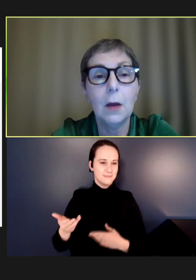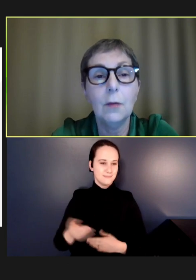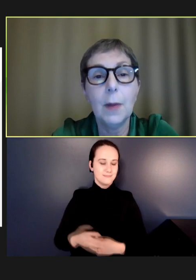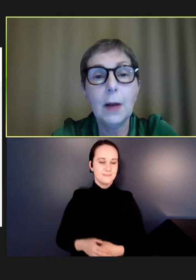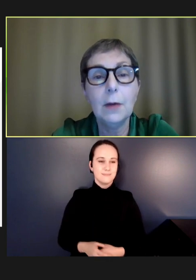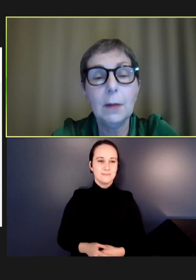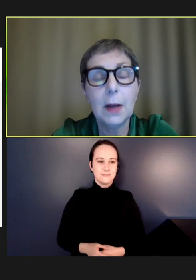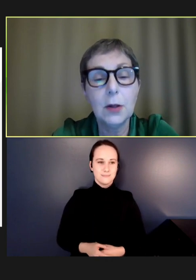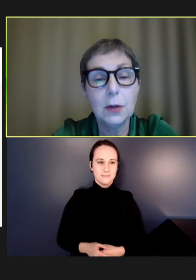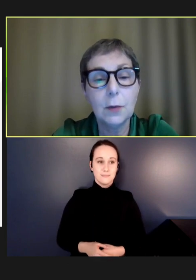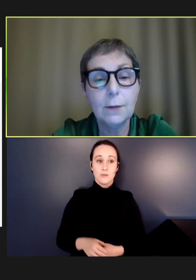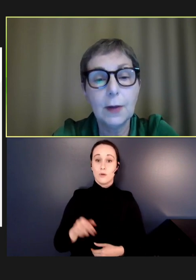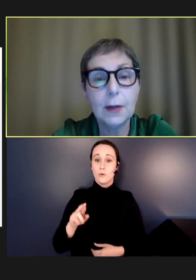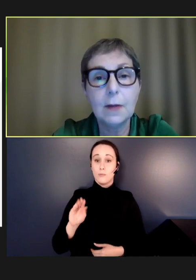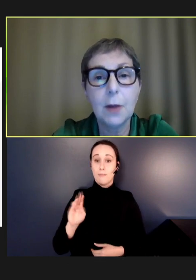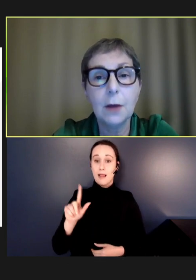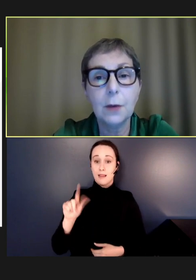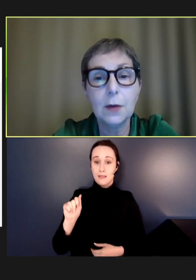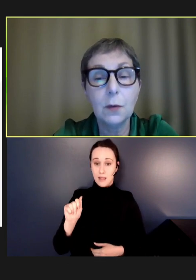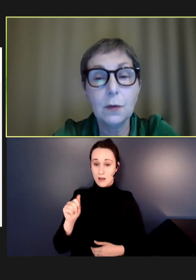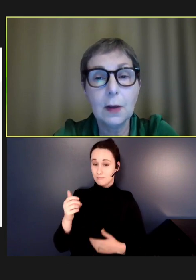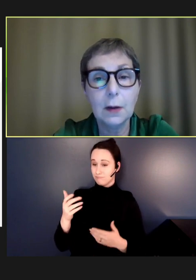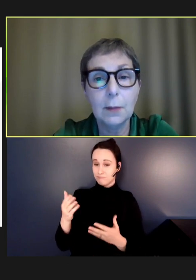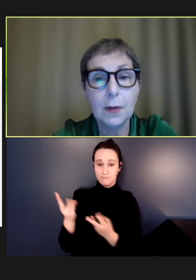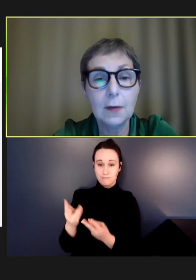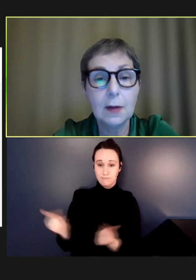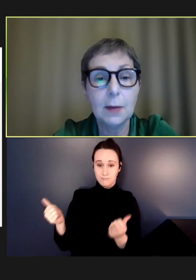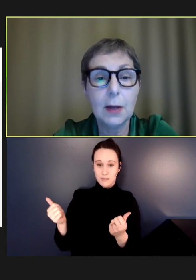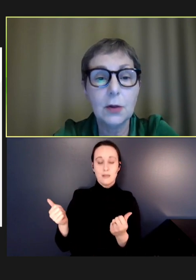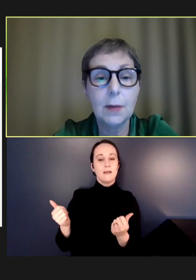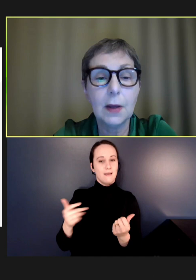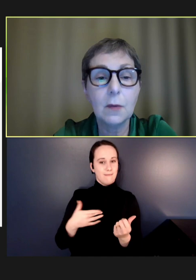Rubella elimination, we feel, is a pathway toward measles elimination because we're